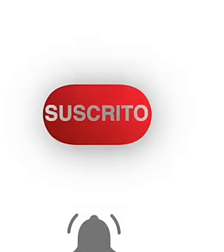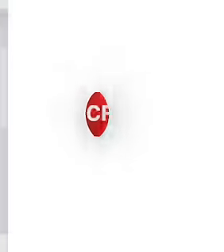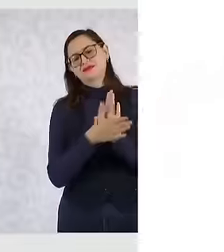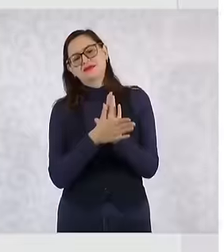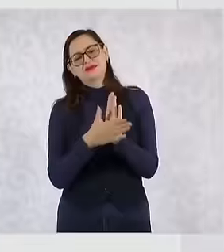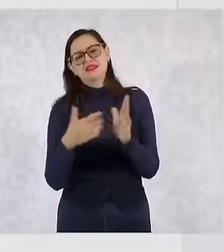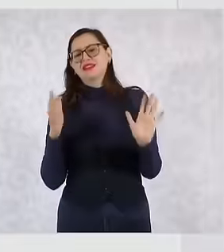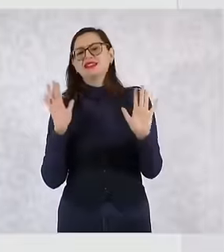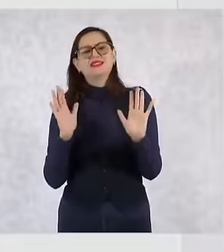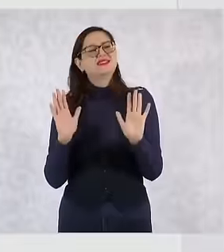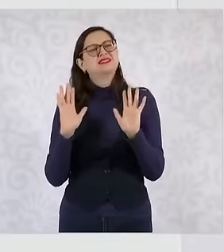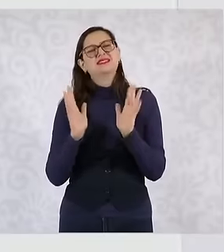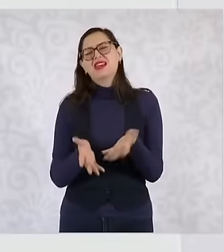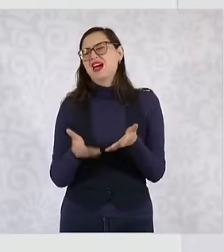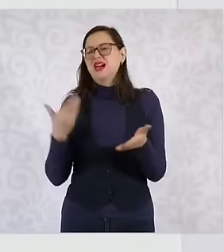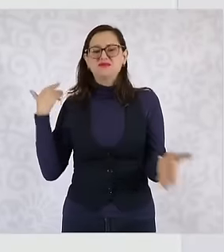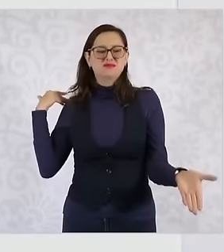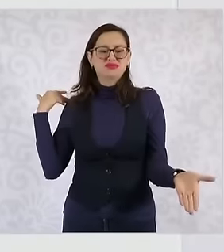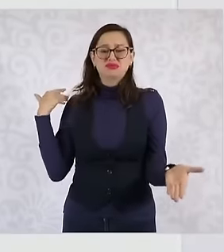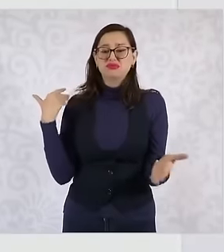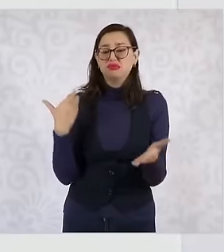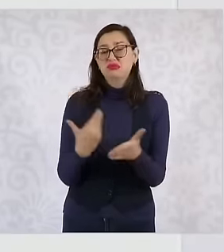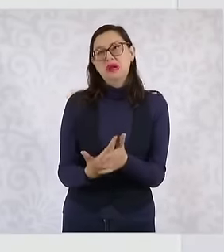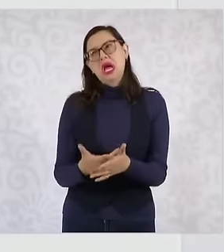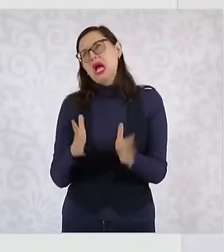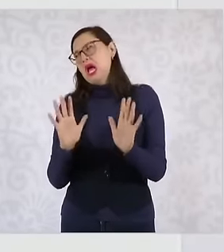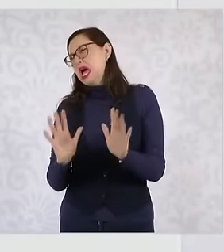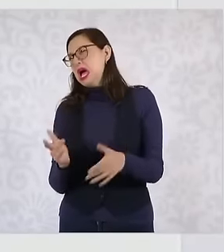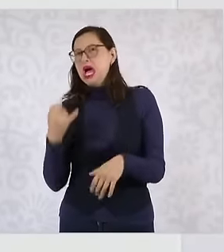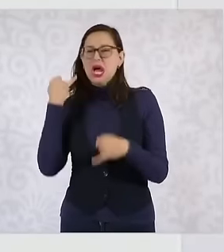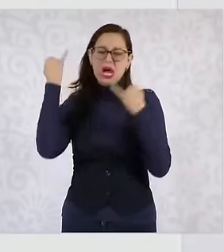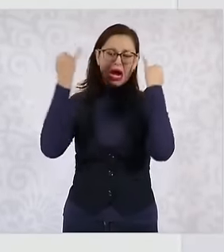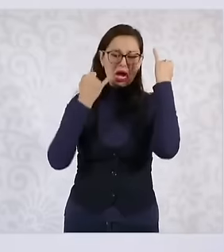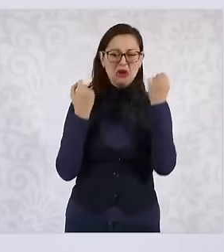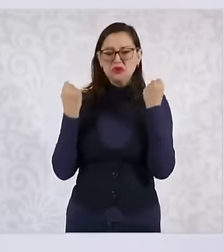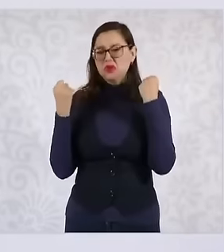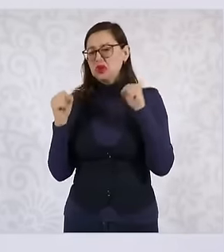throughout the process that it is going to be authoritarianism that the judges are going to be fired for anything